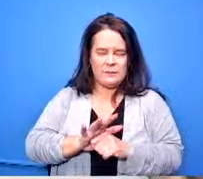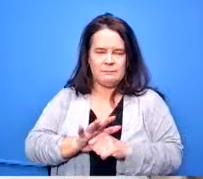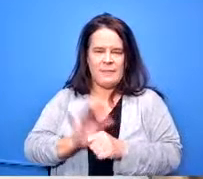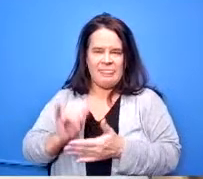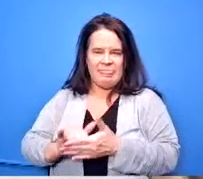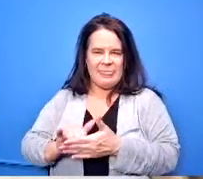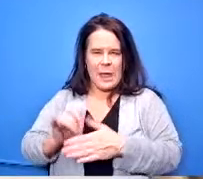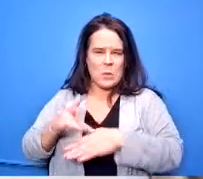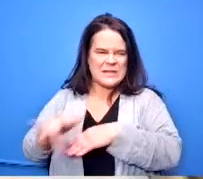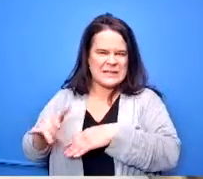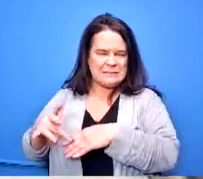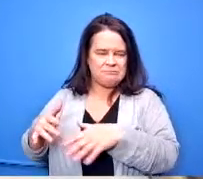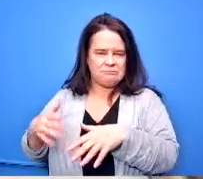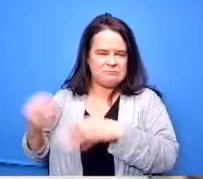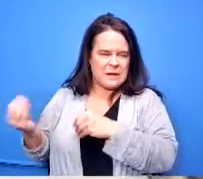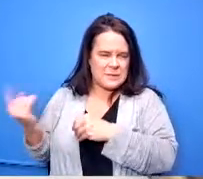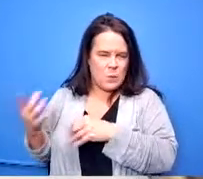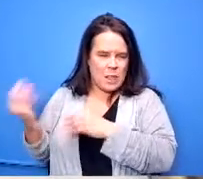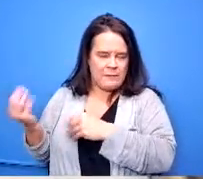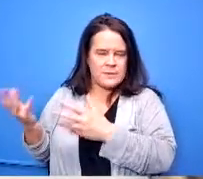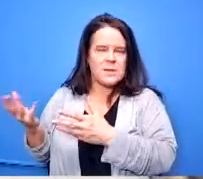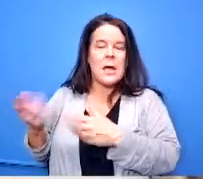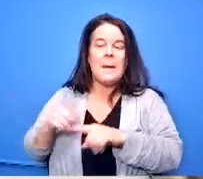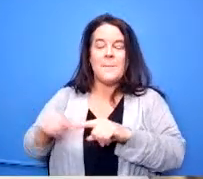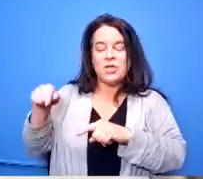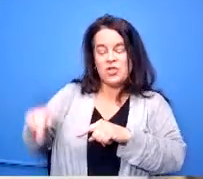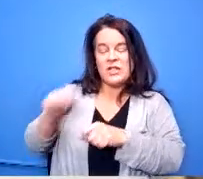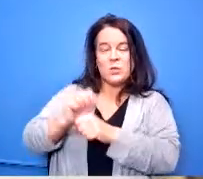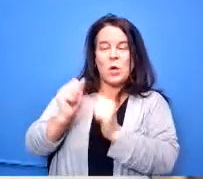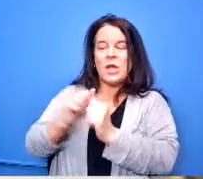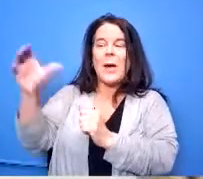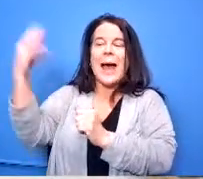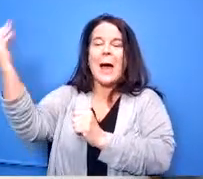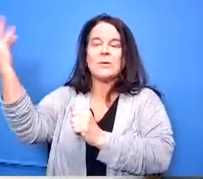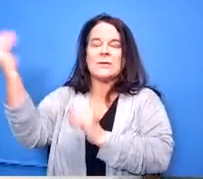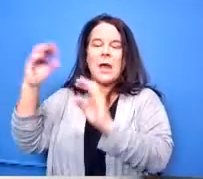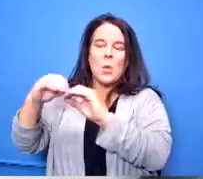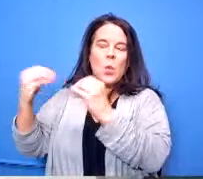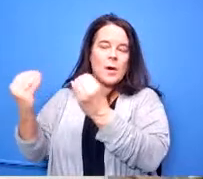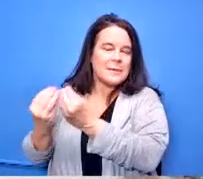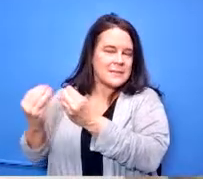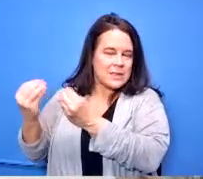she's working with outside organizations to bring in career focused activities we had all of those